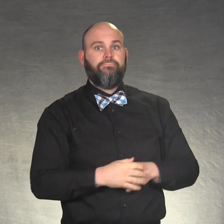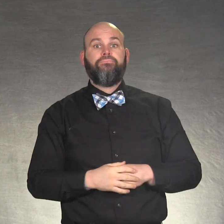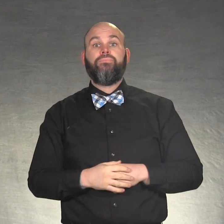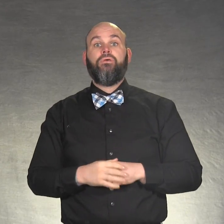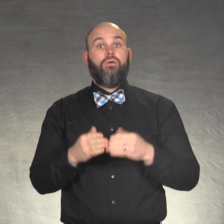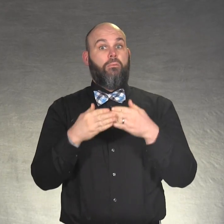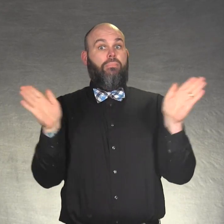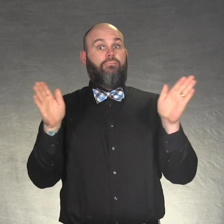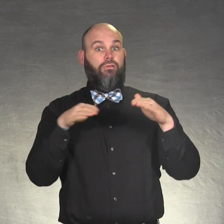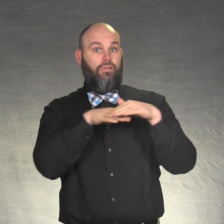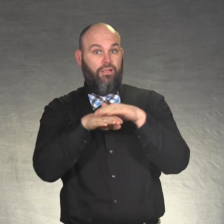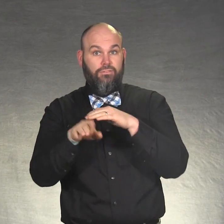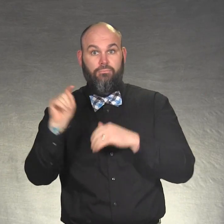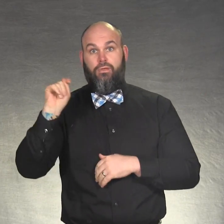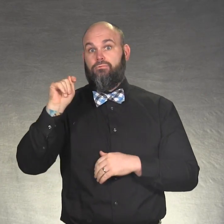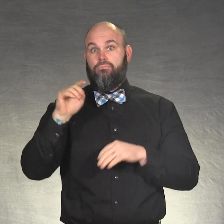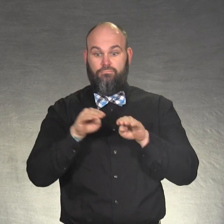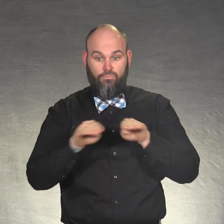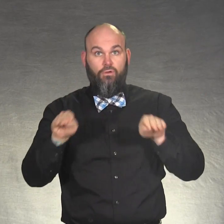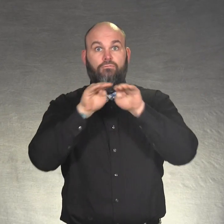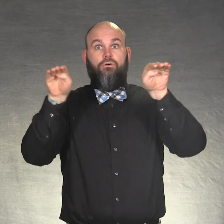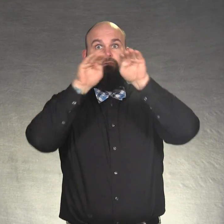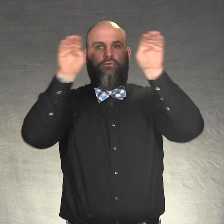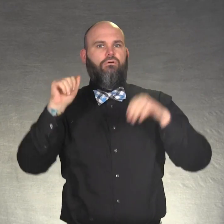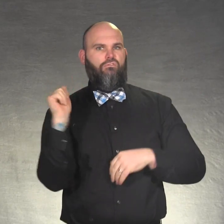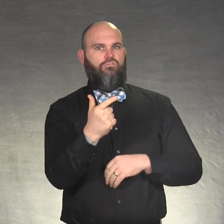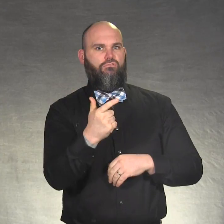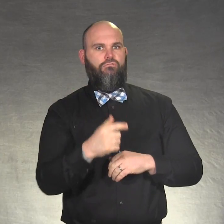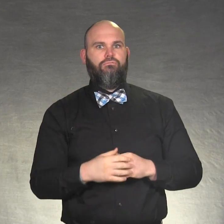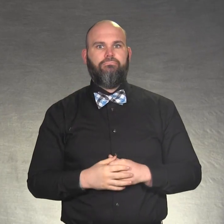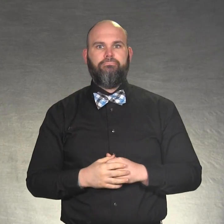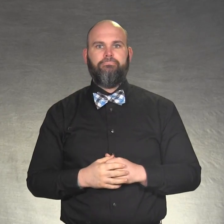* Public, accessible bathrooms on every floor